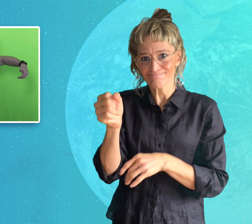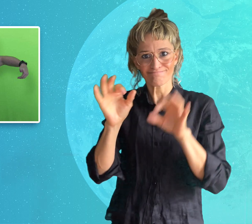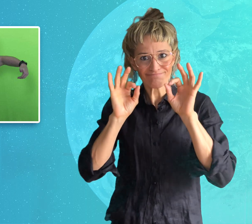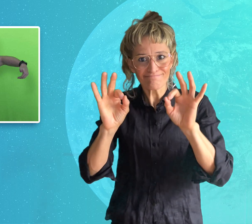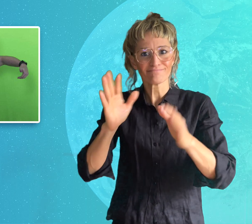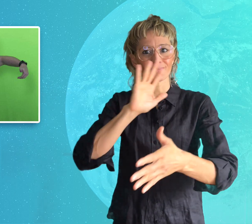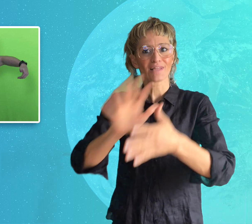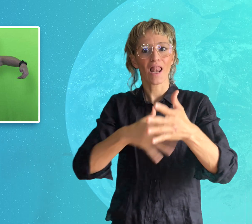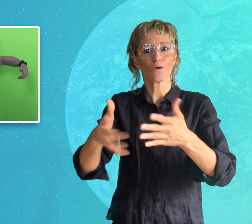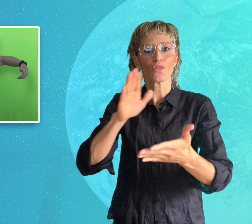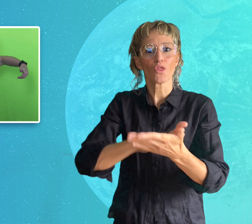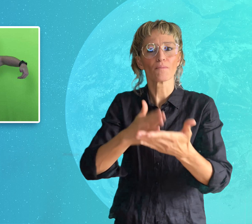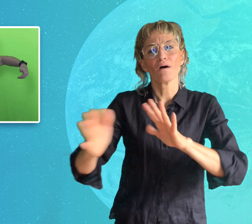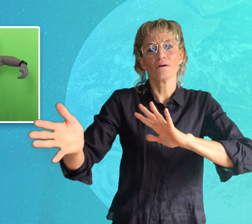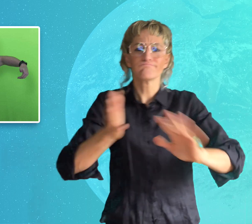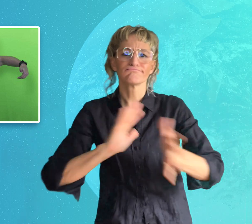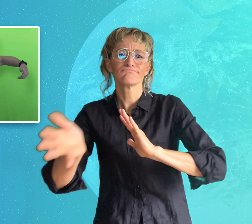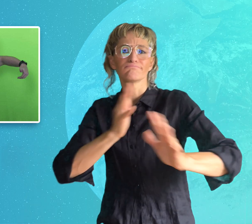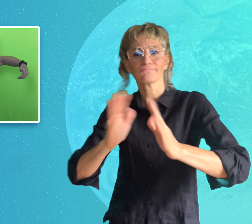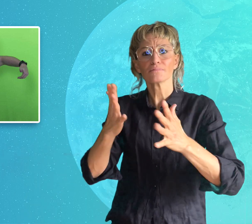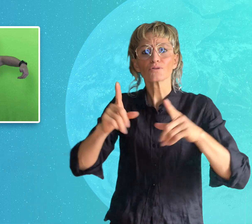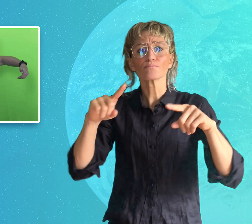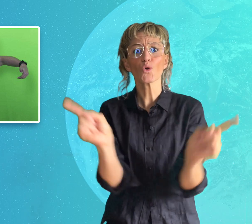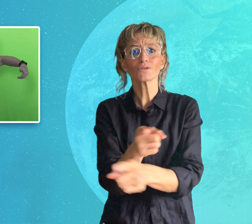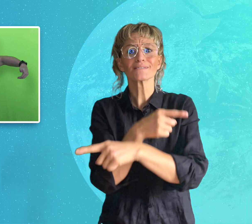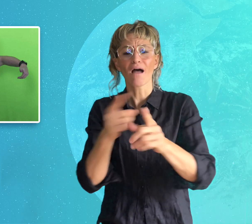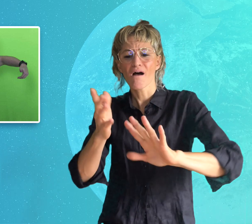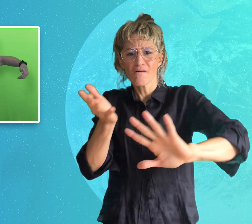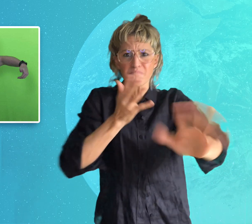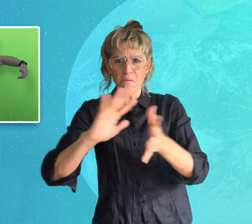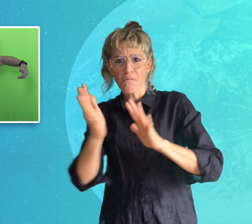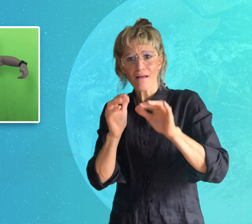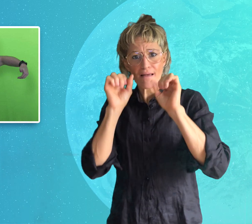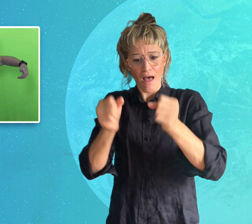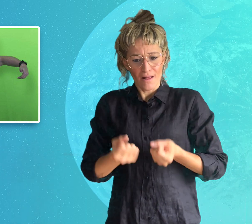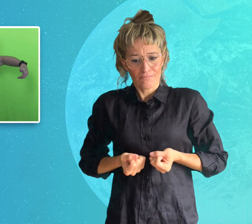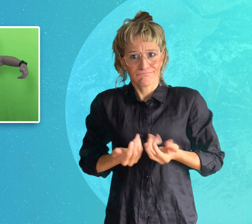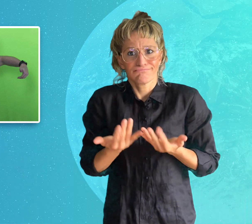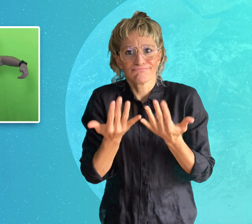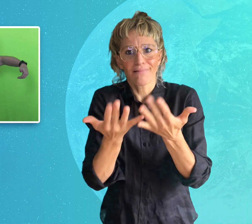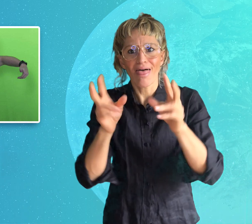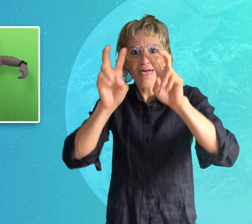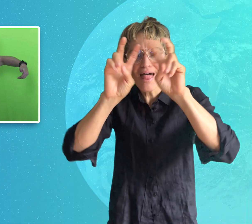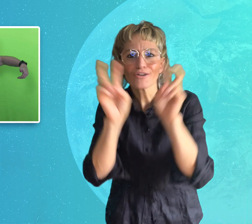and emotion to the music through their movements.